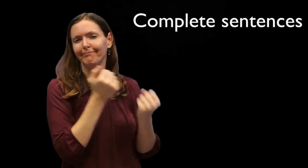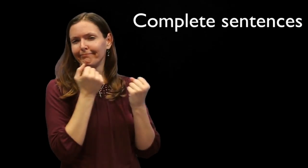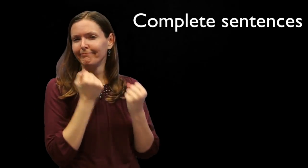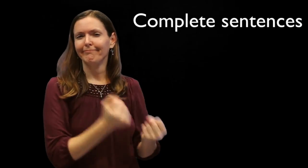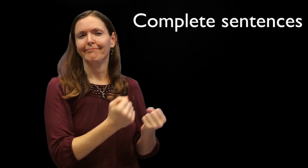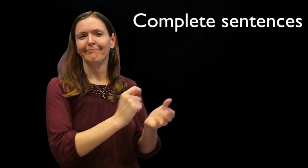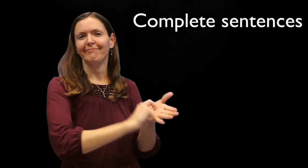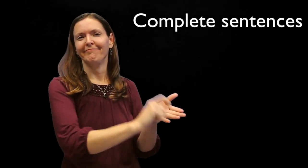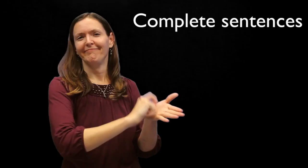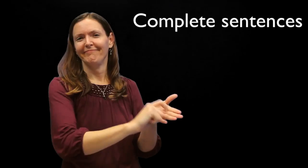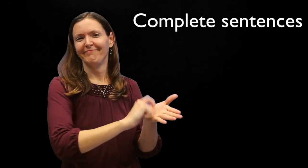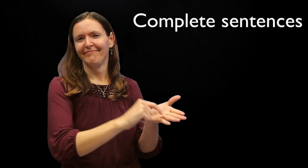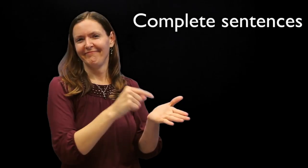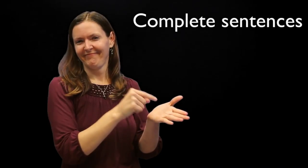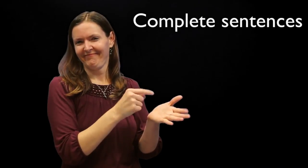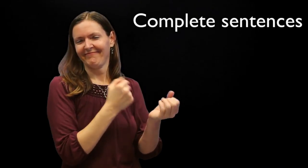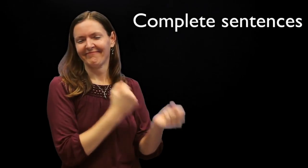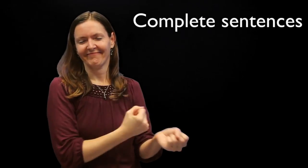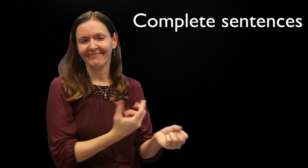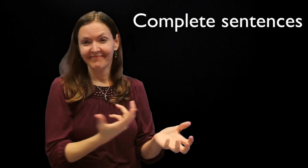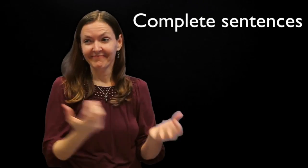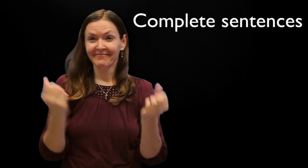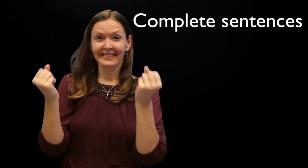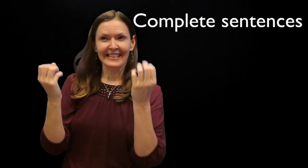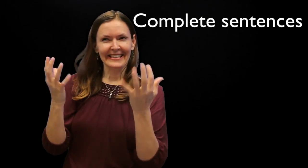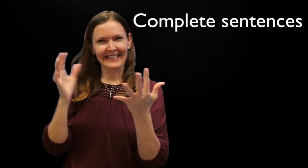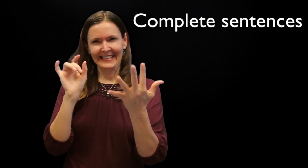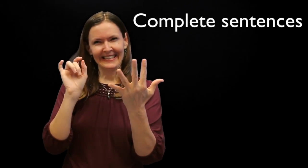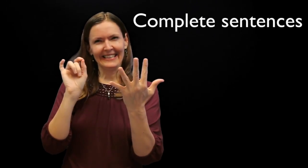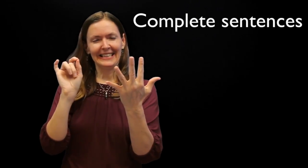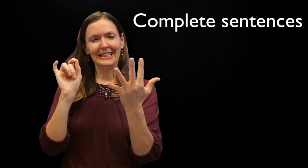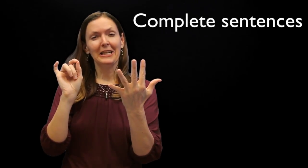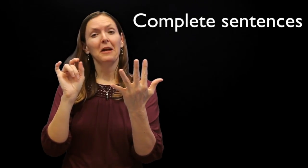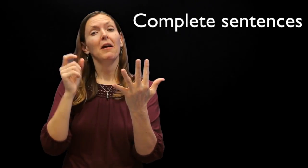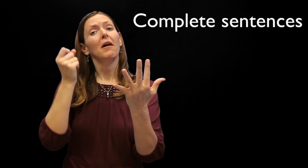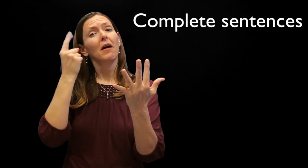"." period. In signed (and spoken) discourse, complete sentences are harder to identify.